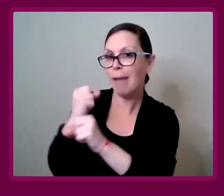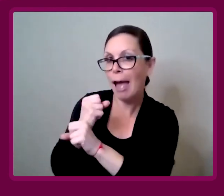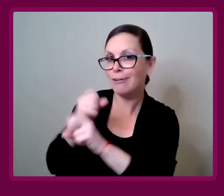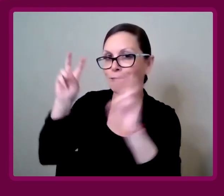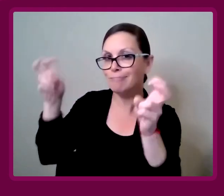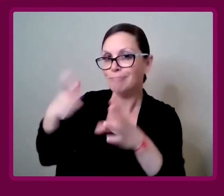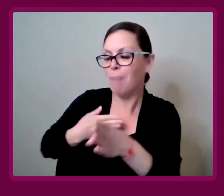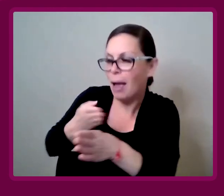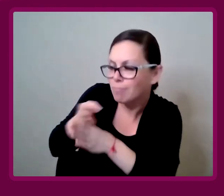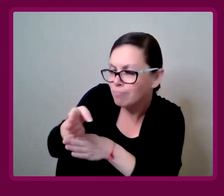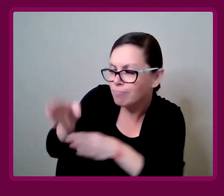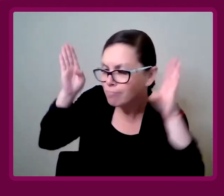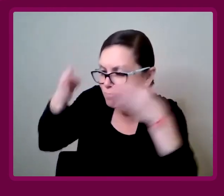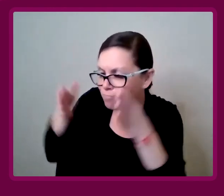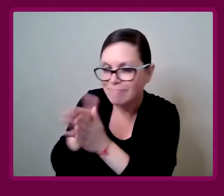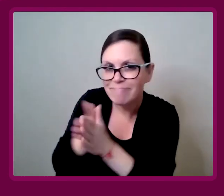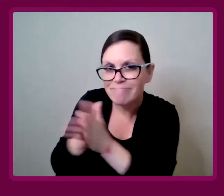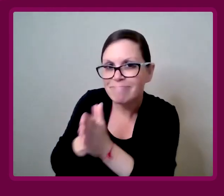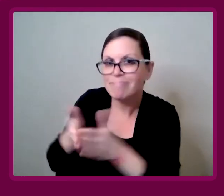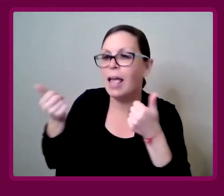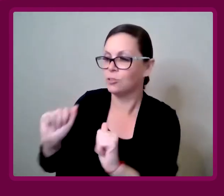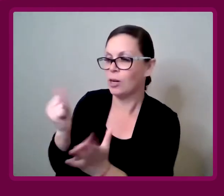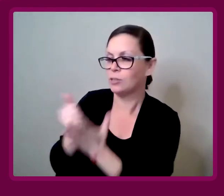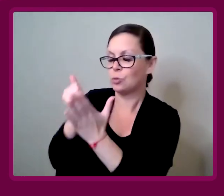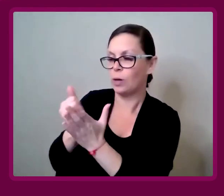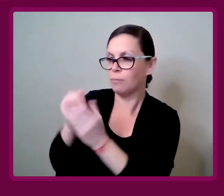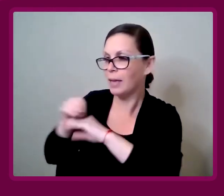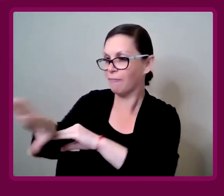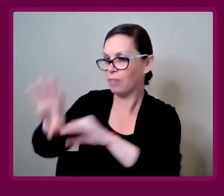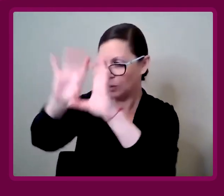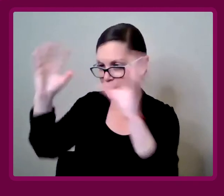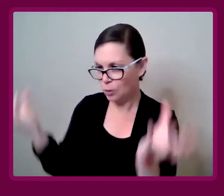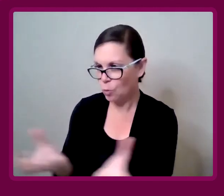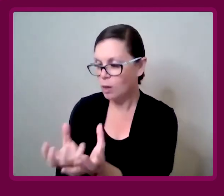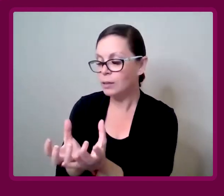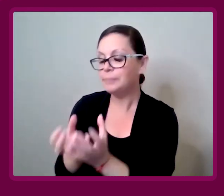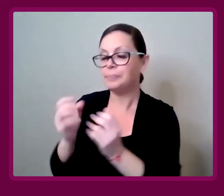My corner, that I try and help influence the world with.